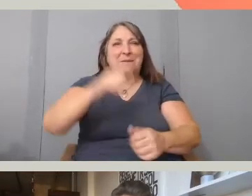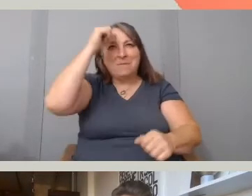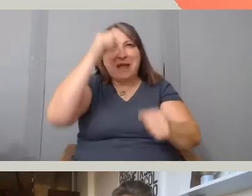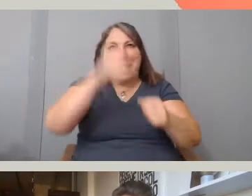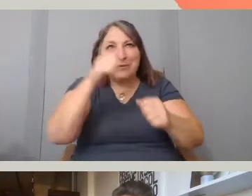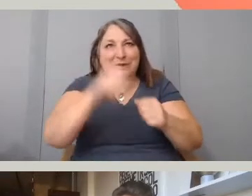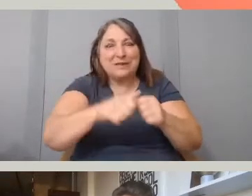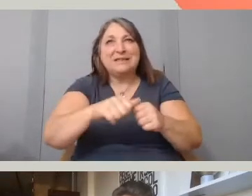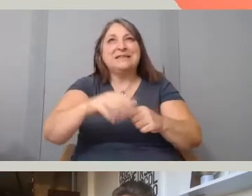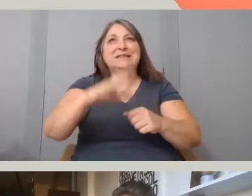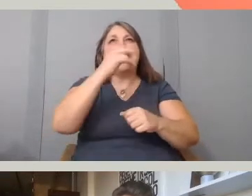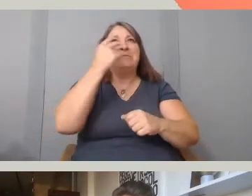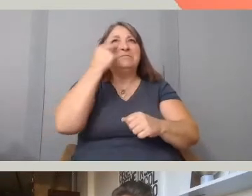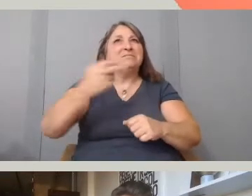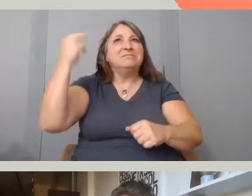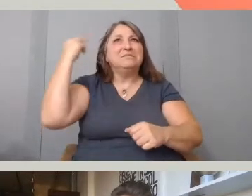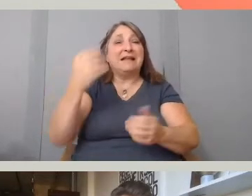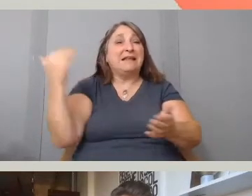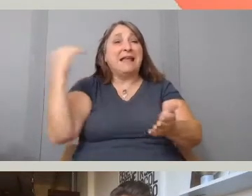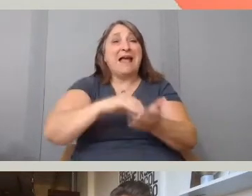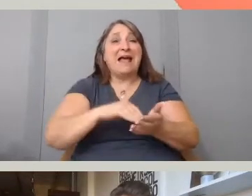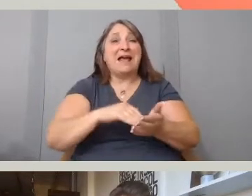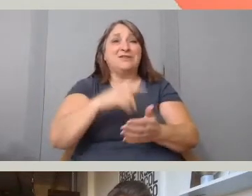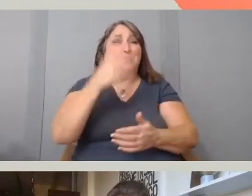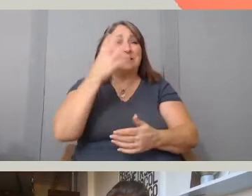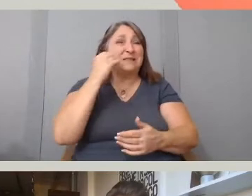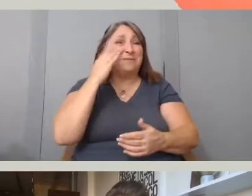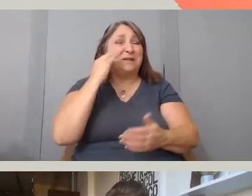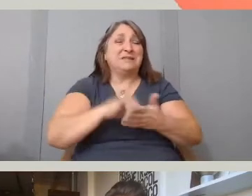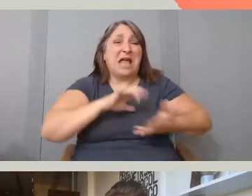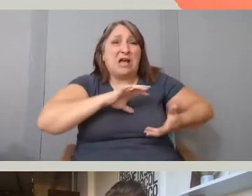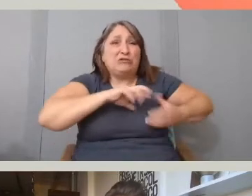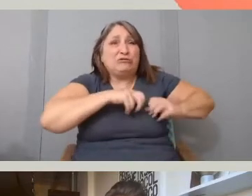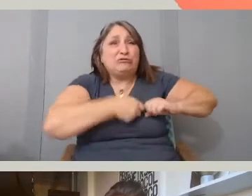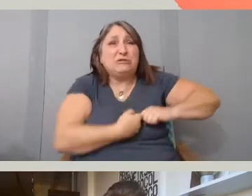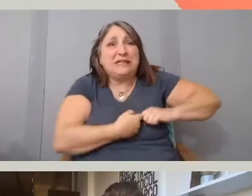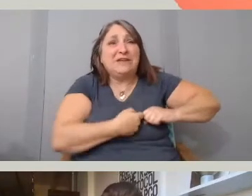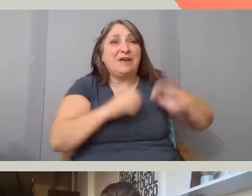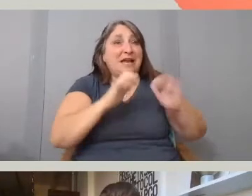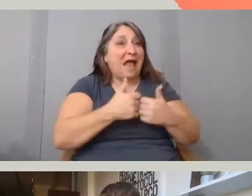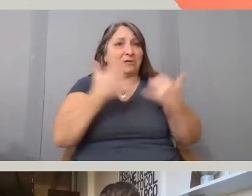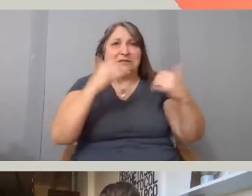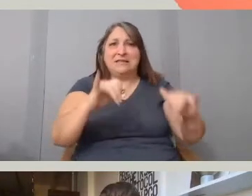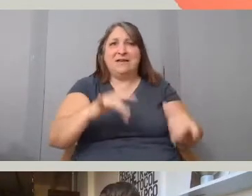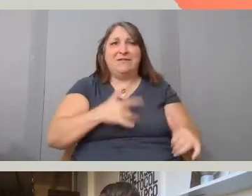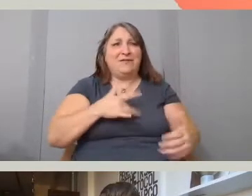to experience what that grief was, how that grief still lives within them